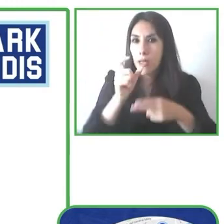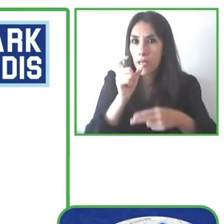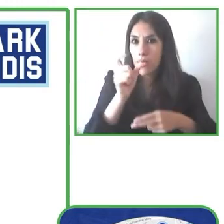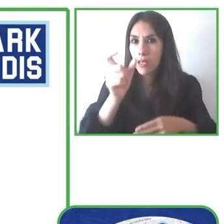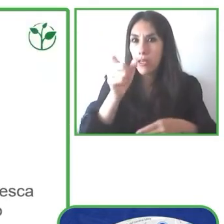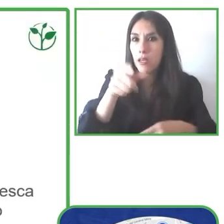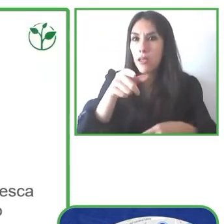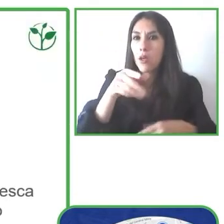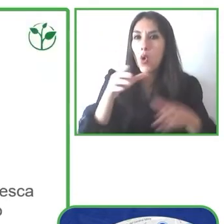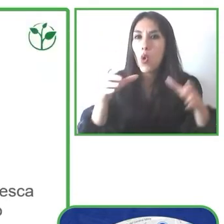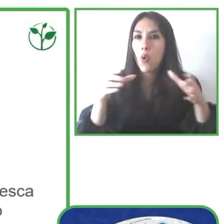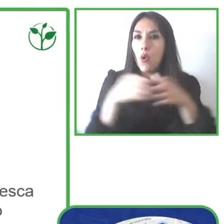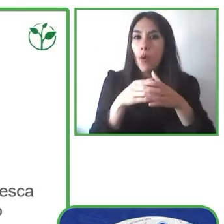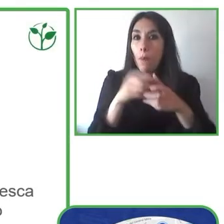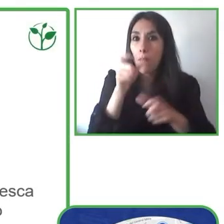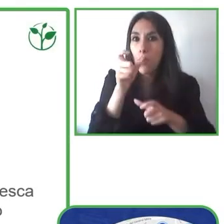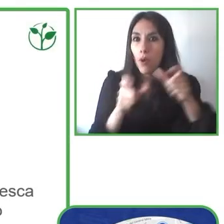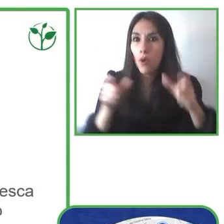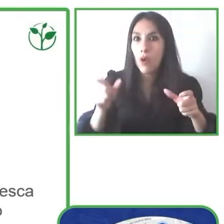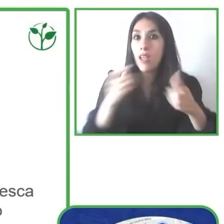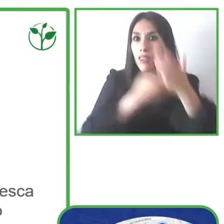which is the Association of People with Reduced Mobility in Spain.